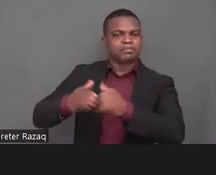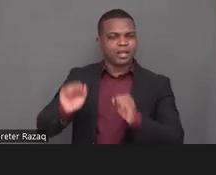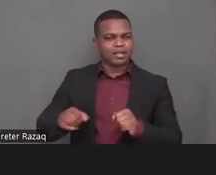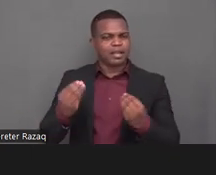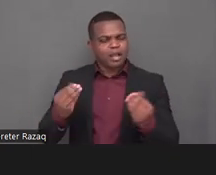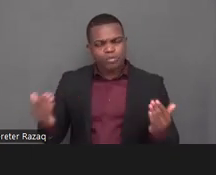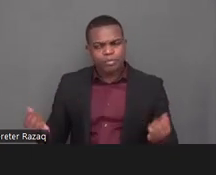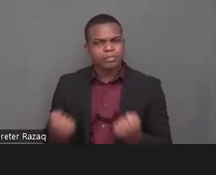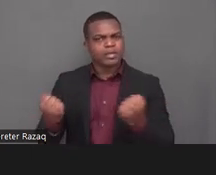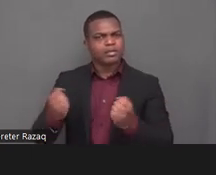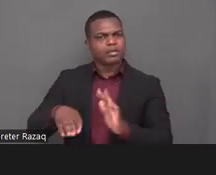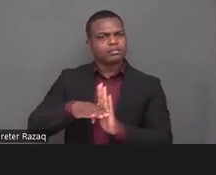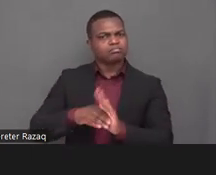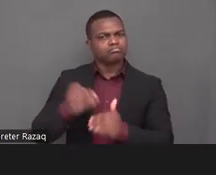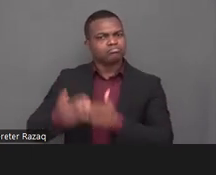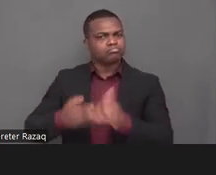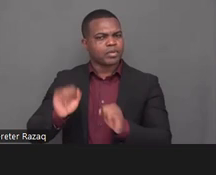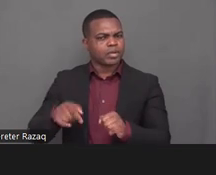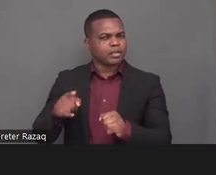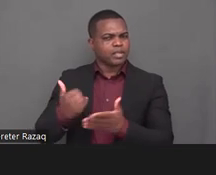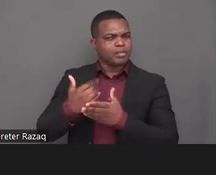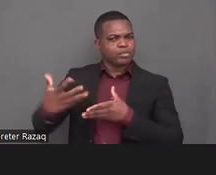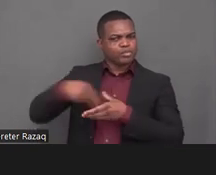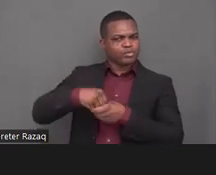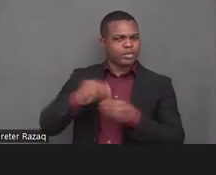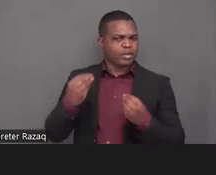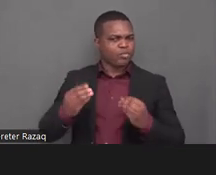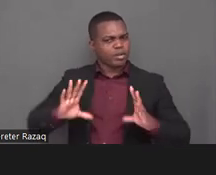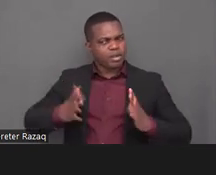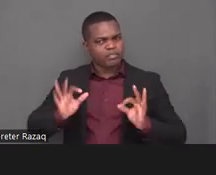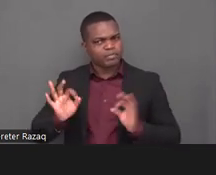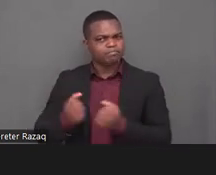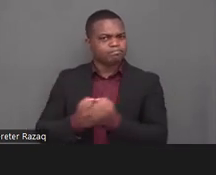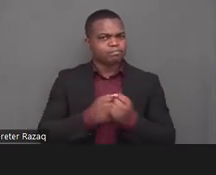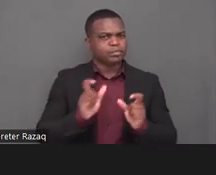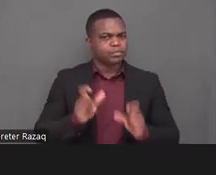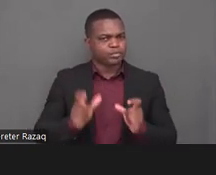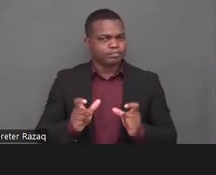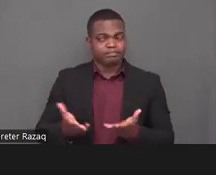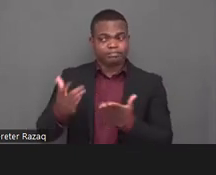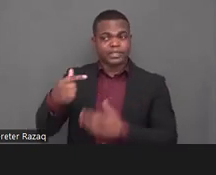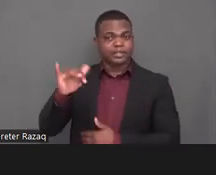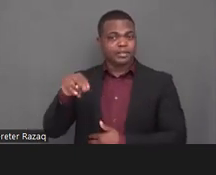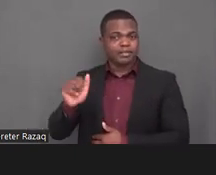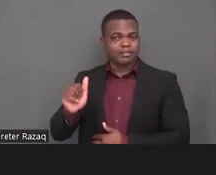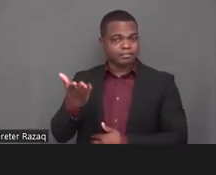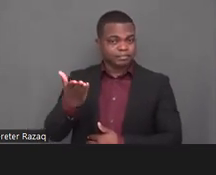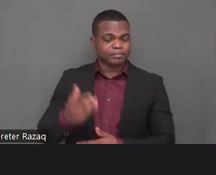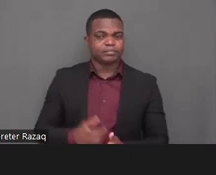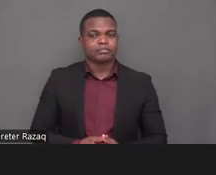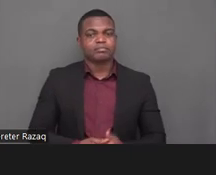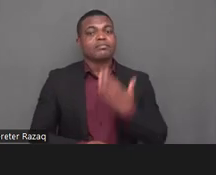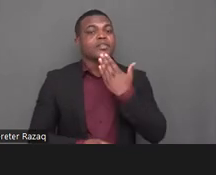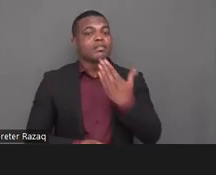thank you so much bergavi um i would like to frame my remarks by talking about a